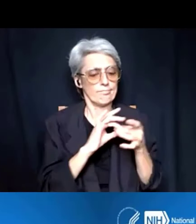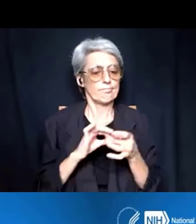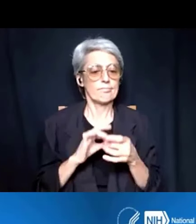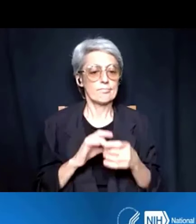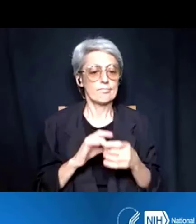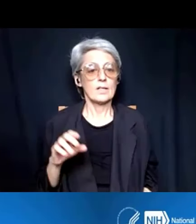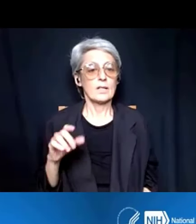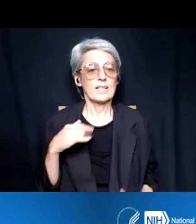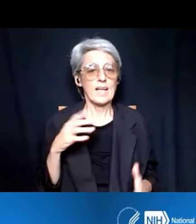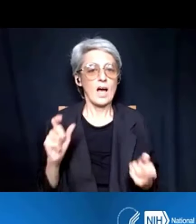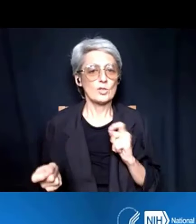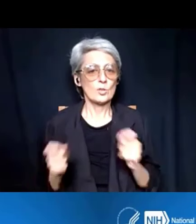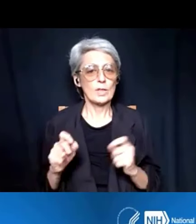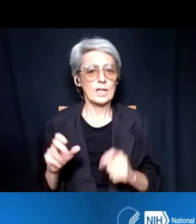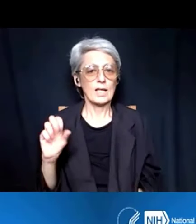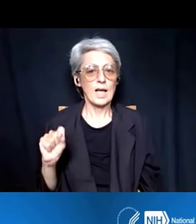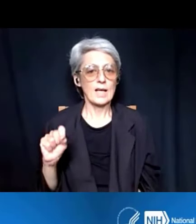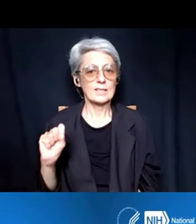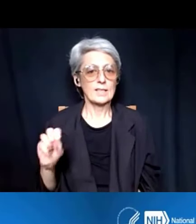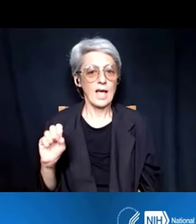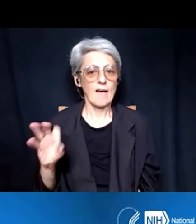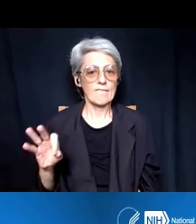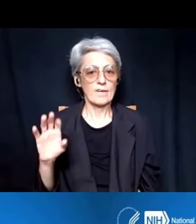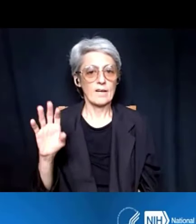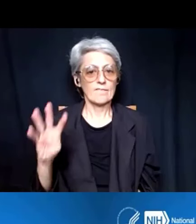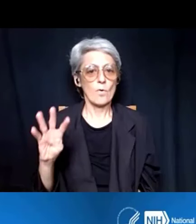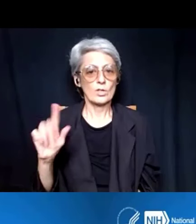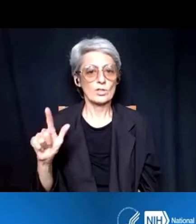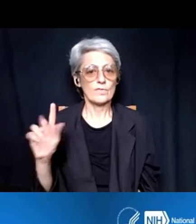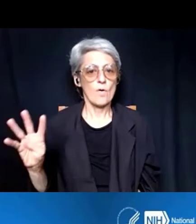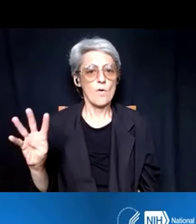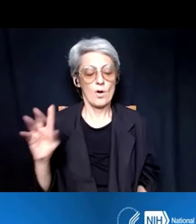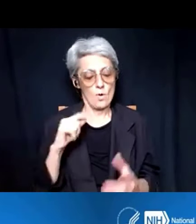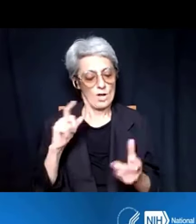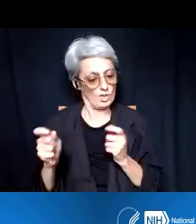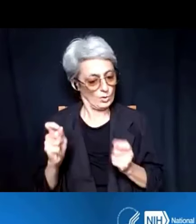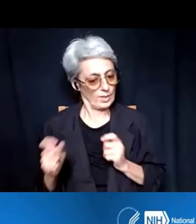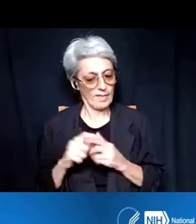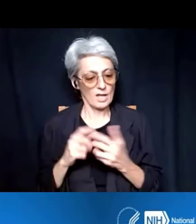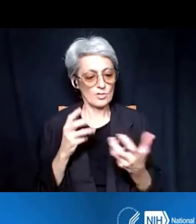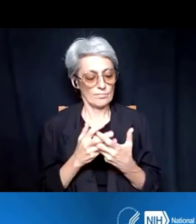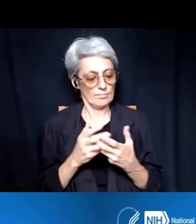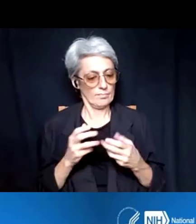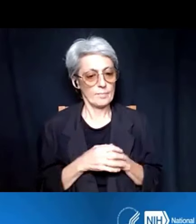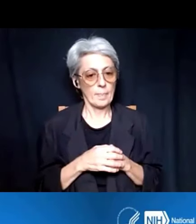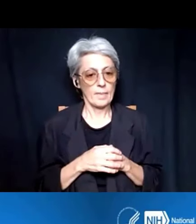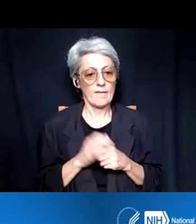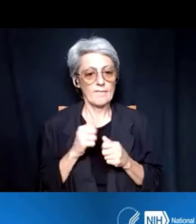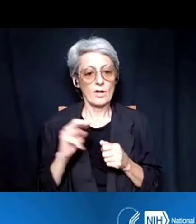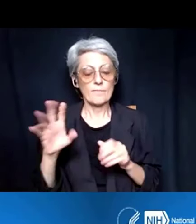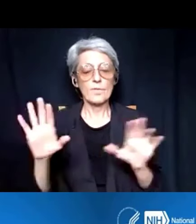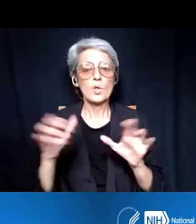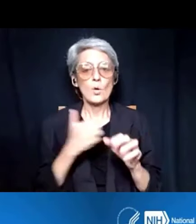to align with these changes, so if you are called to follow the NOFO -- or, sorry, the SF 424, you'll be impacted.